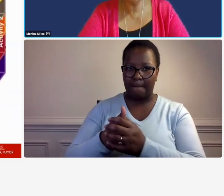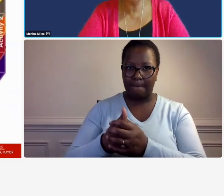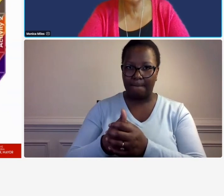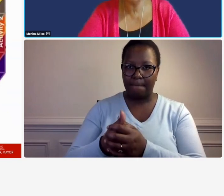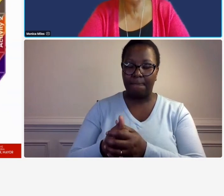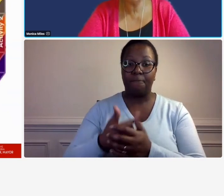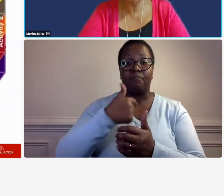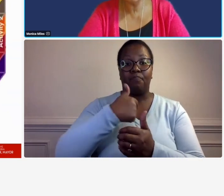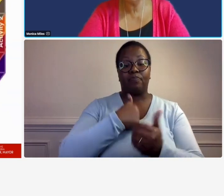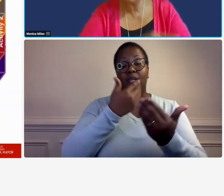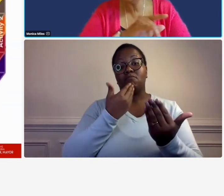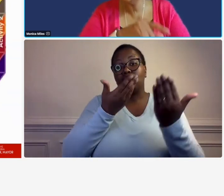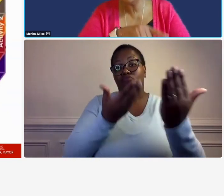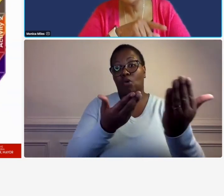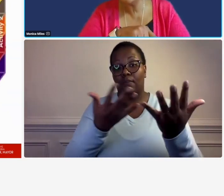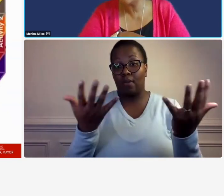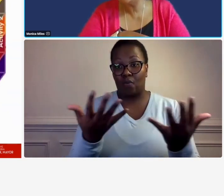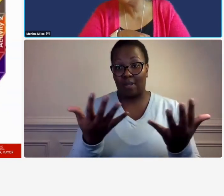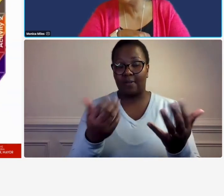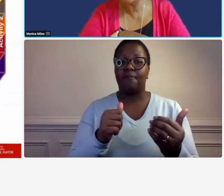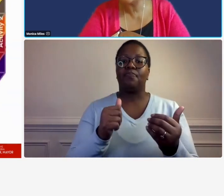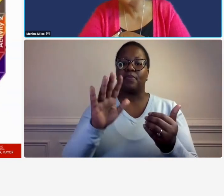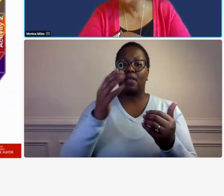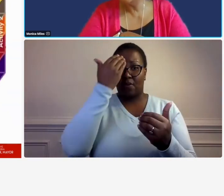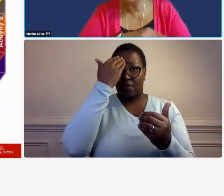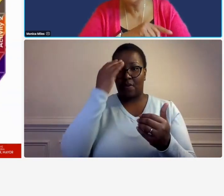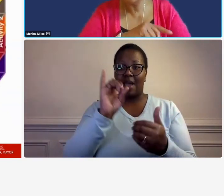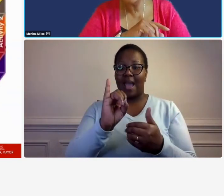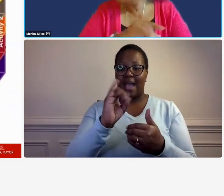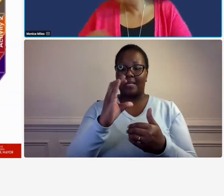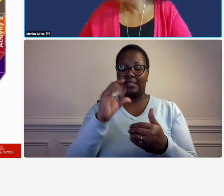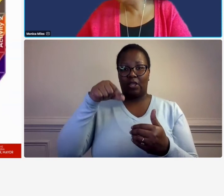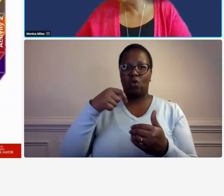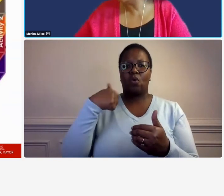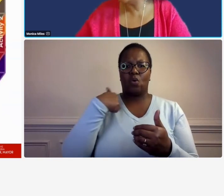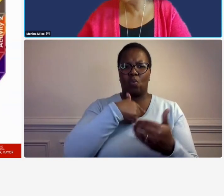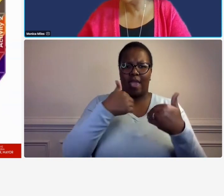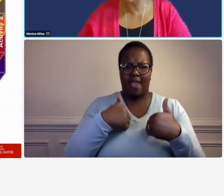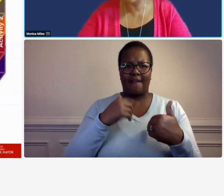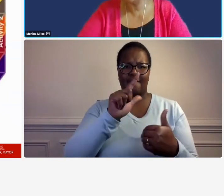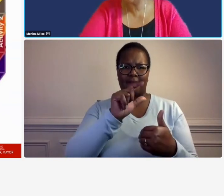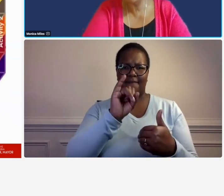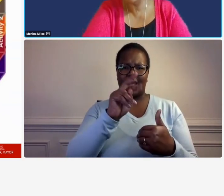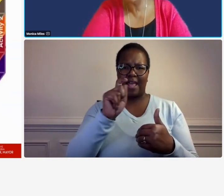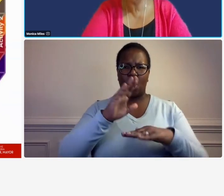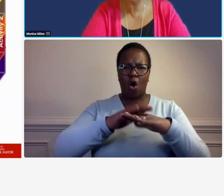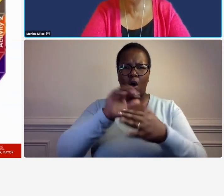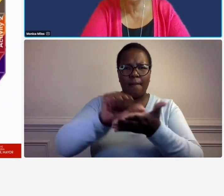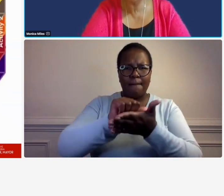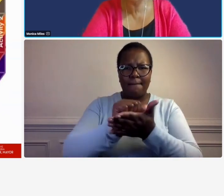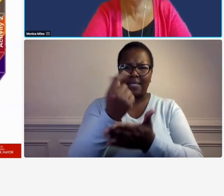is that you and the icq we have a copy and we have a link so in this on page 11 with the far31 link